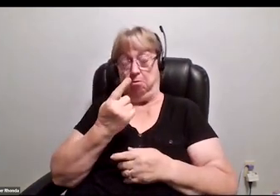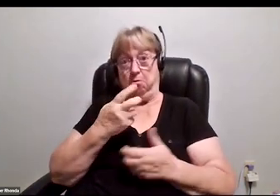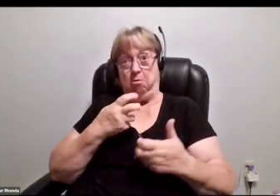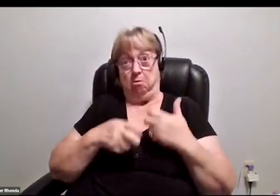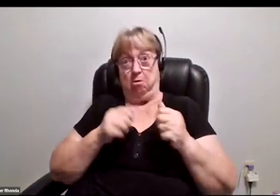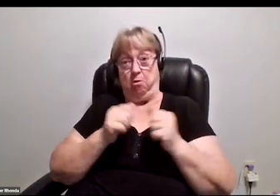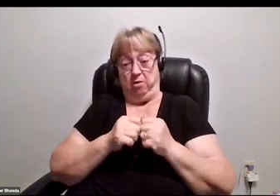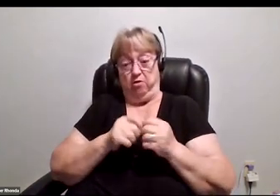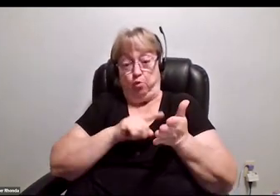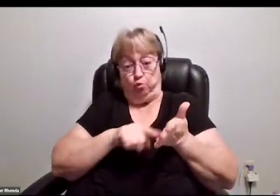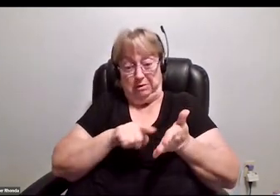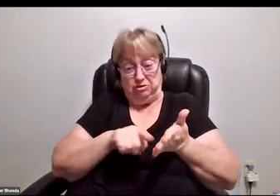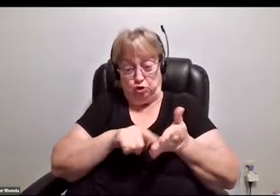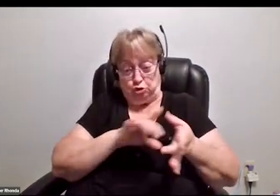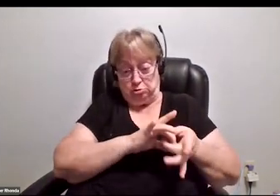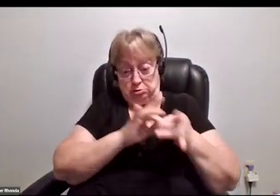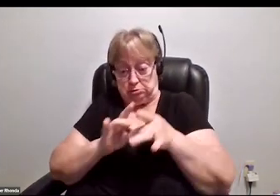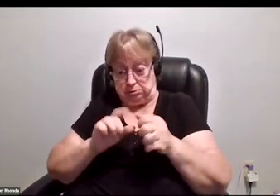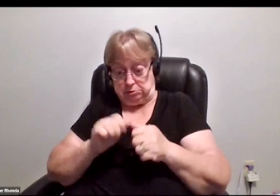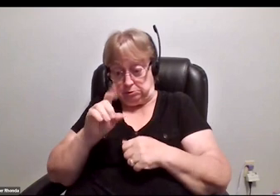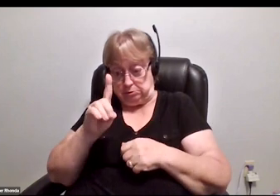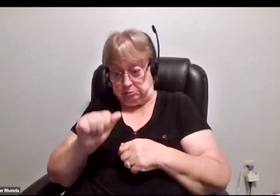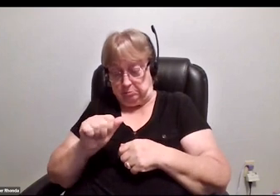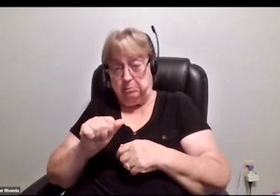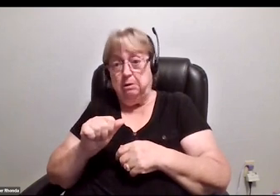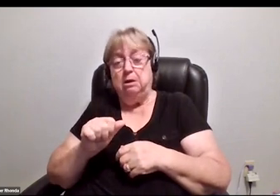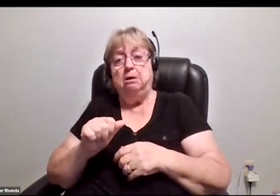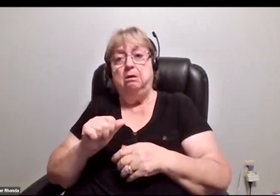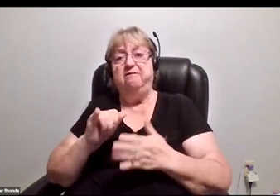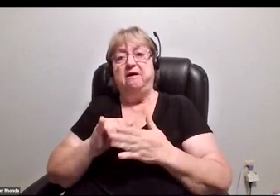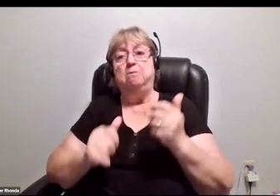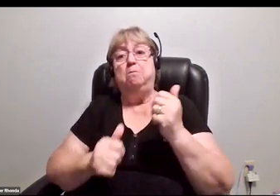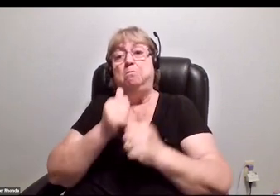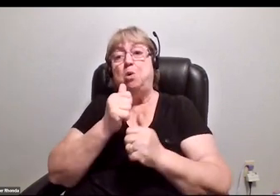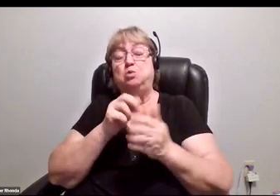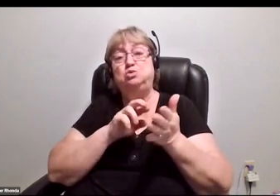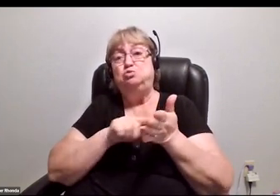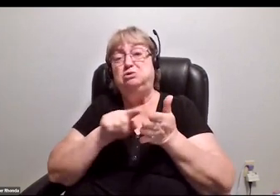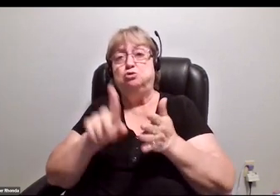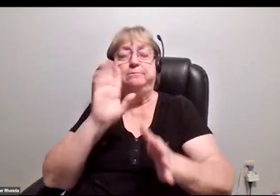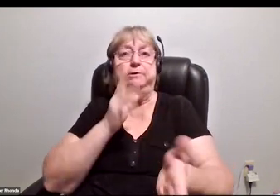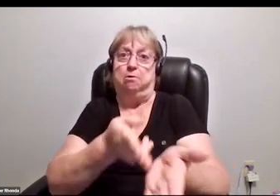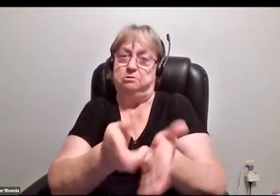with disability is the fact that most researchers-- Let's just be frank, most researchers are cis,